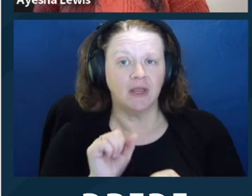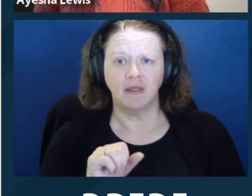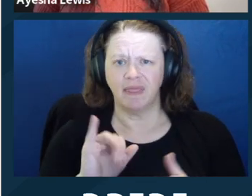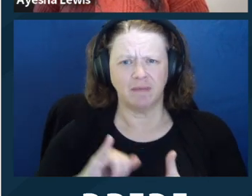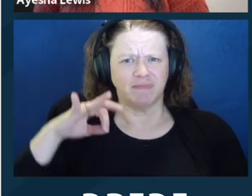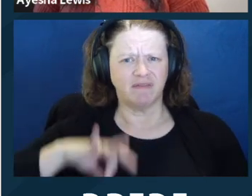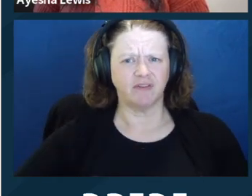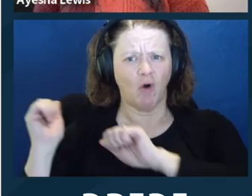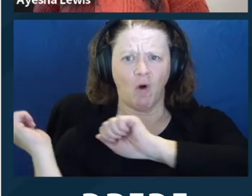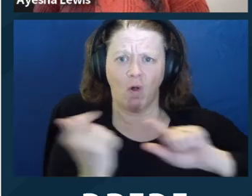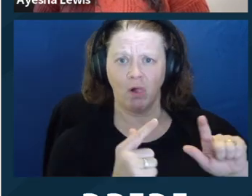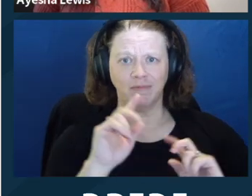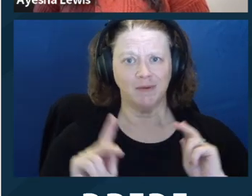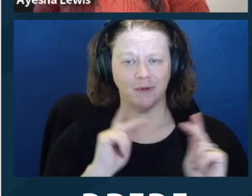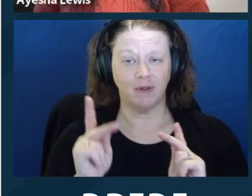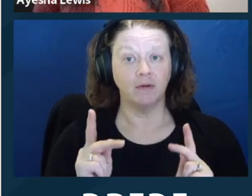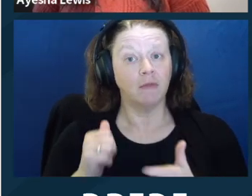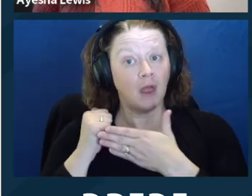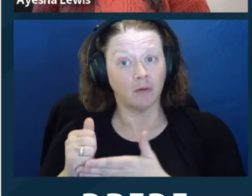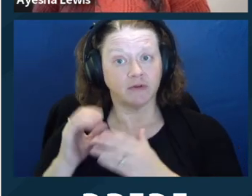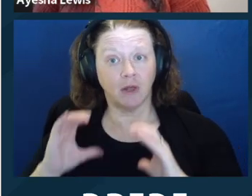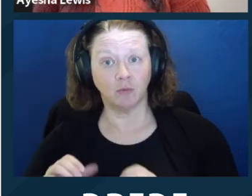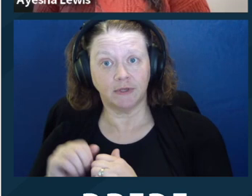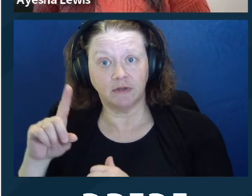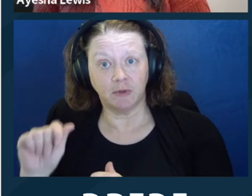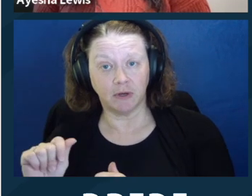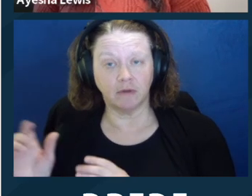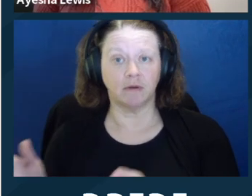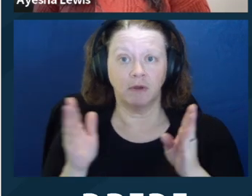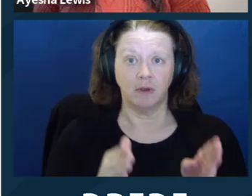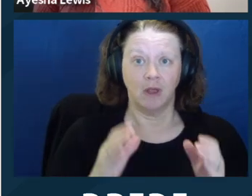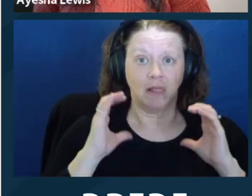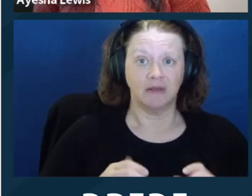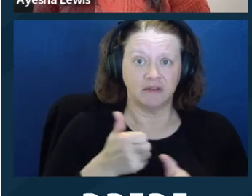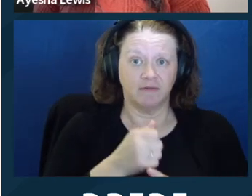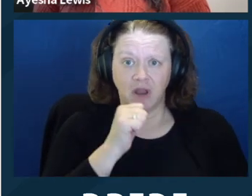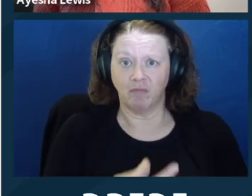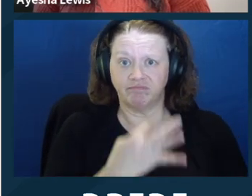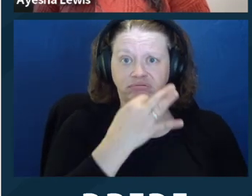crisis or have limited bandwidth, such as when they're in jail, in the midst of trauma,